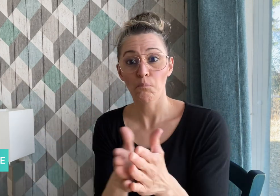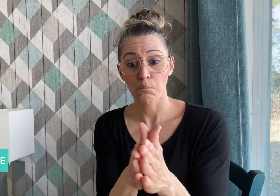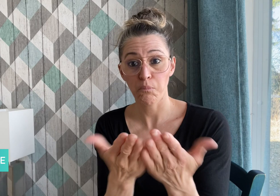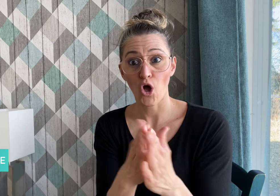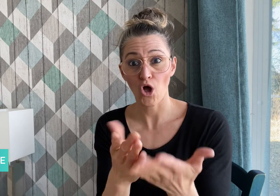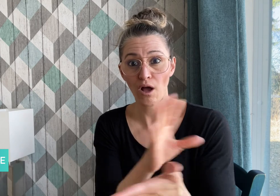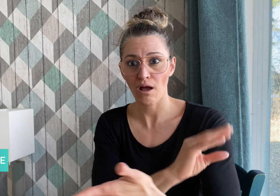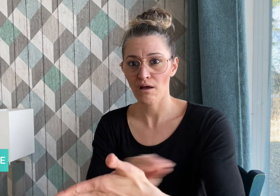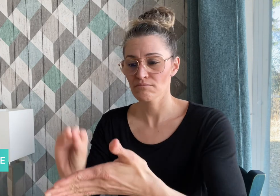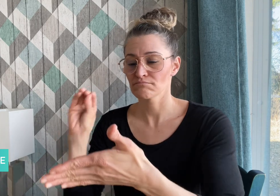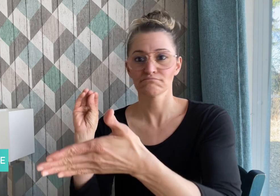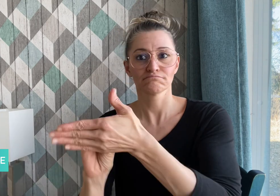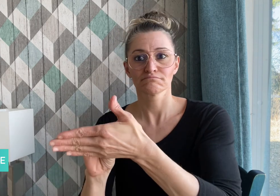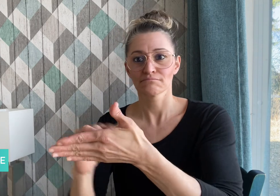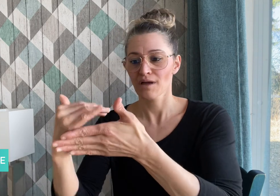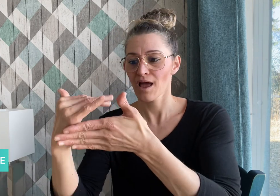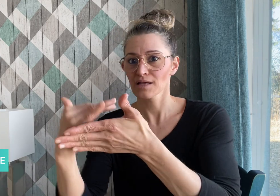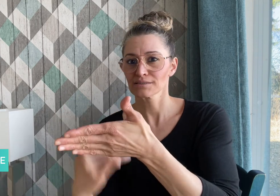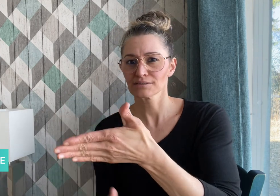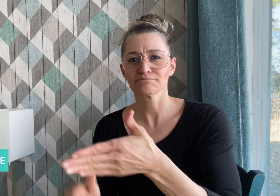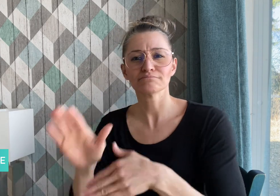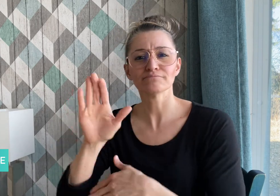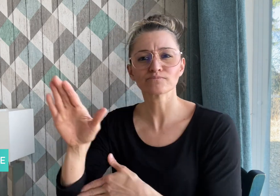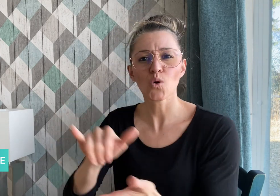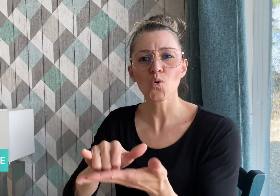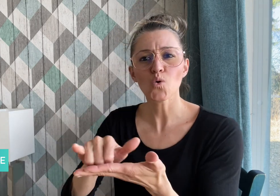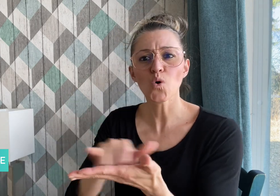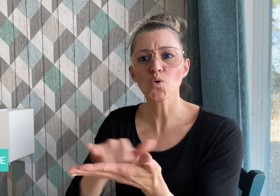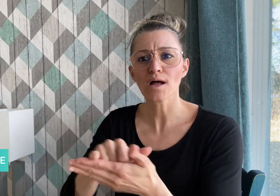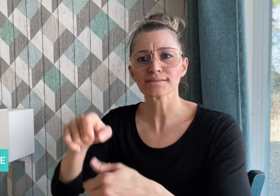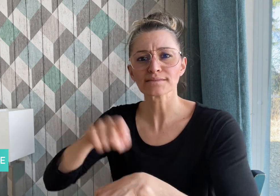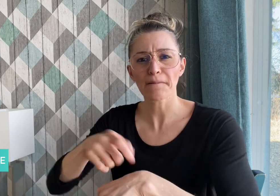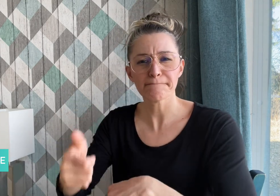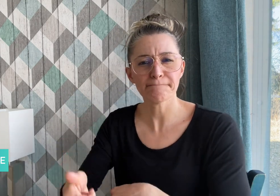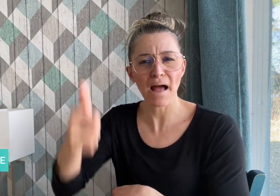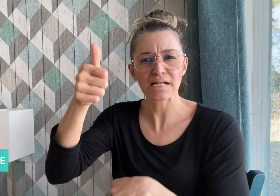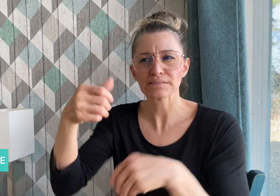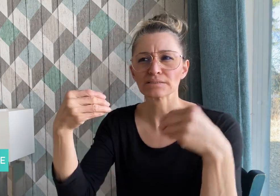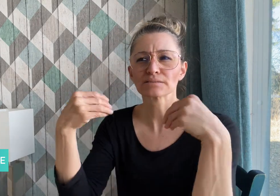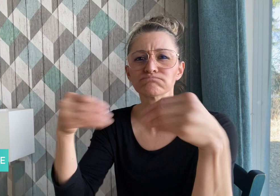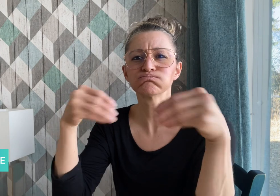the book made it on the list of New York Times